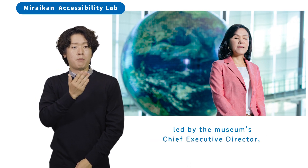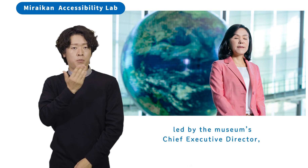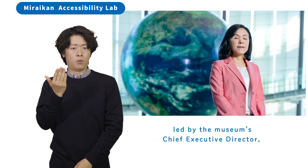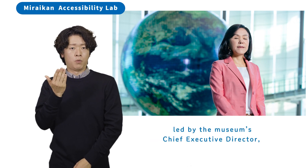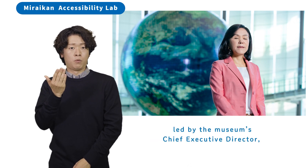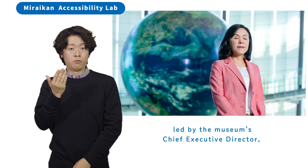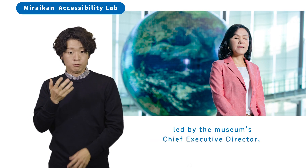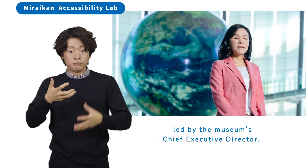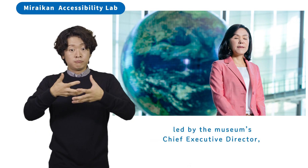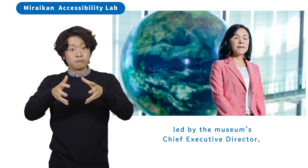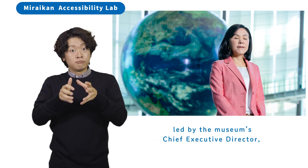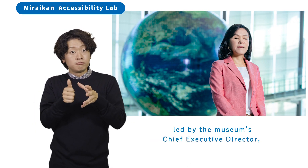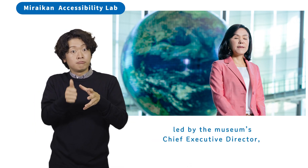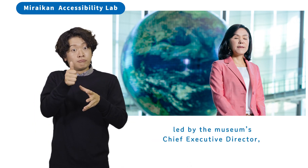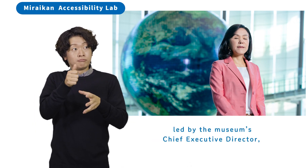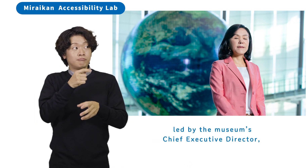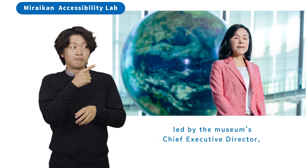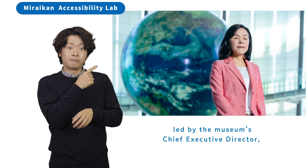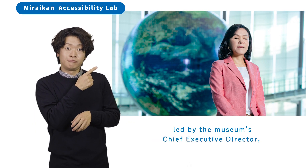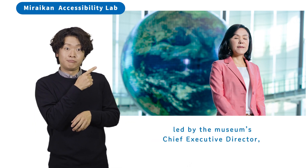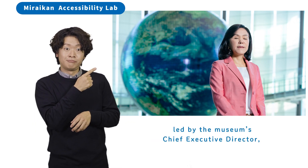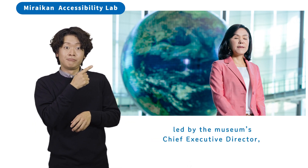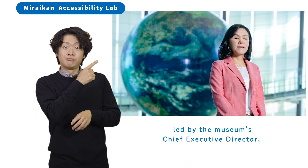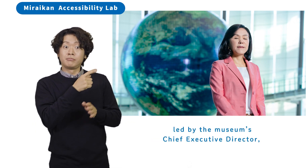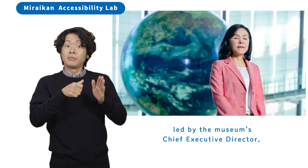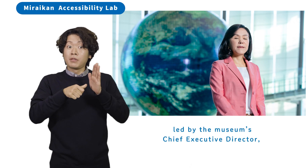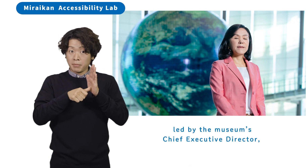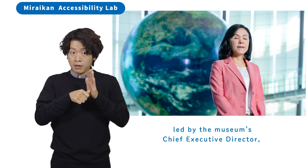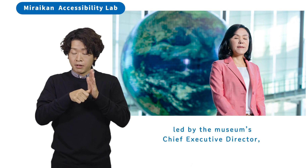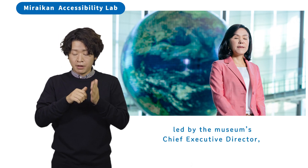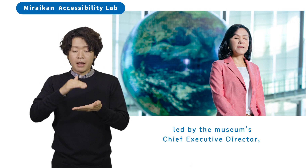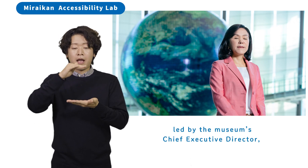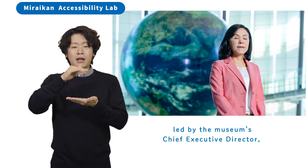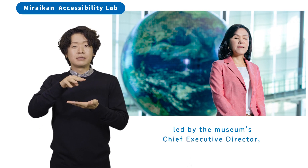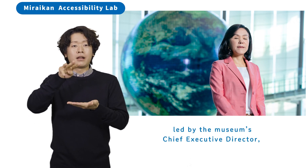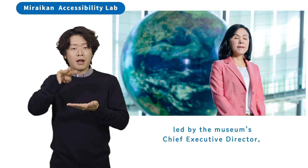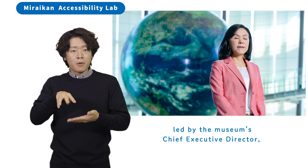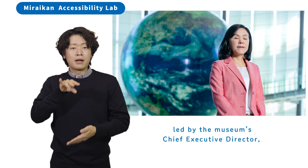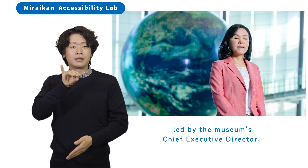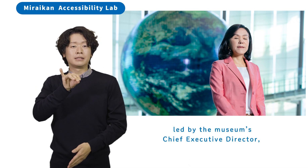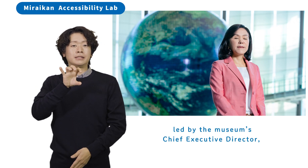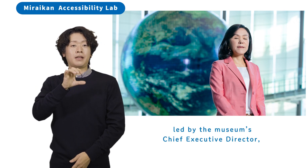led by the museum’s Chief Executive Director,